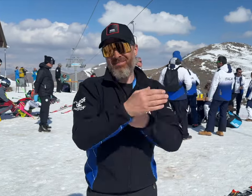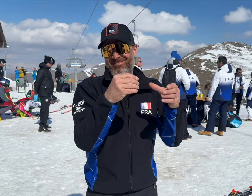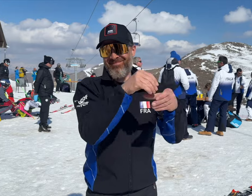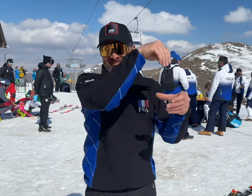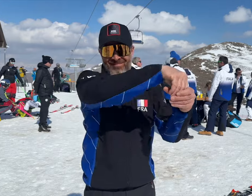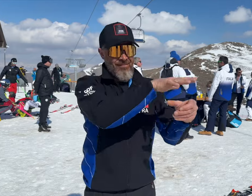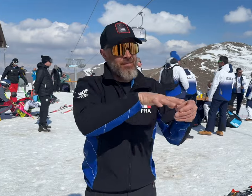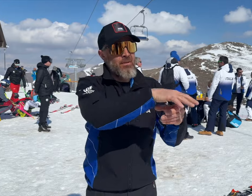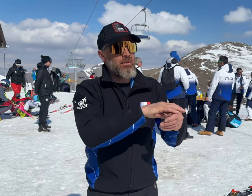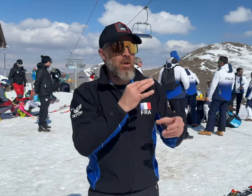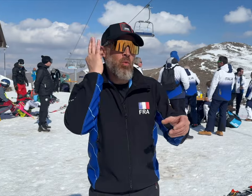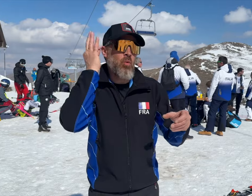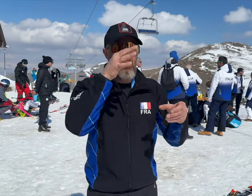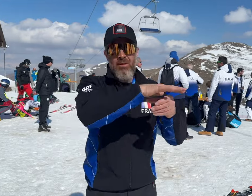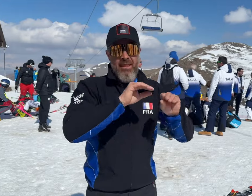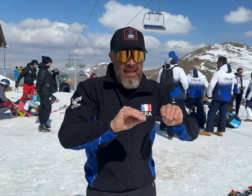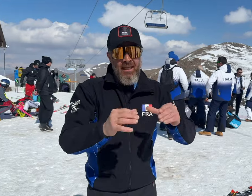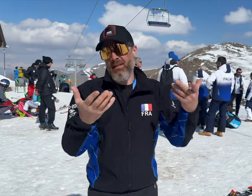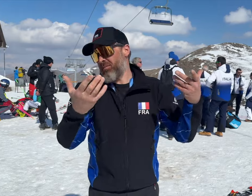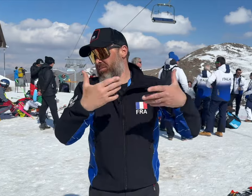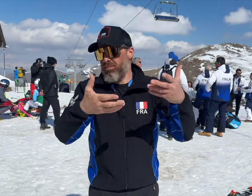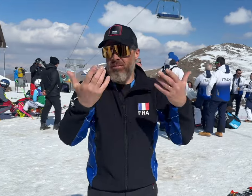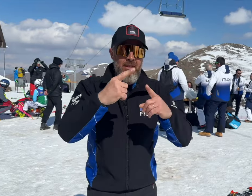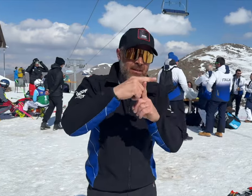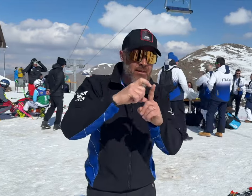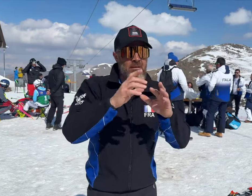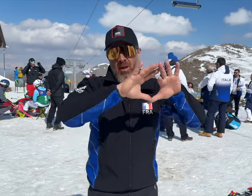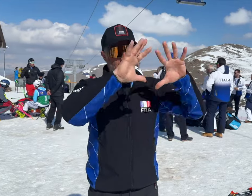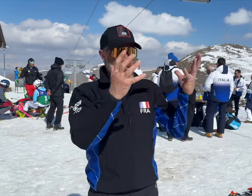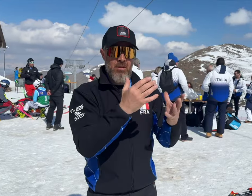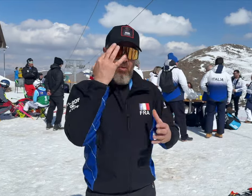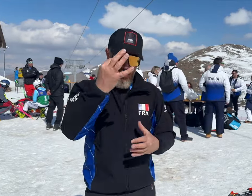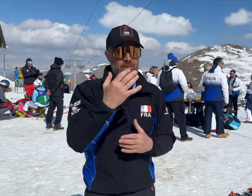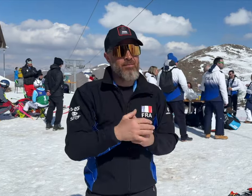coaches in France to provide support. They were having some